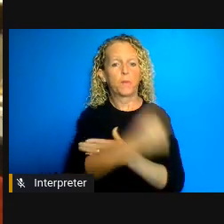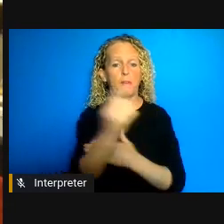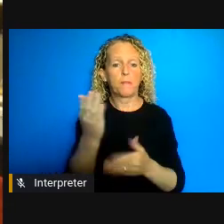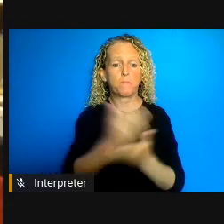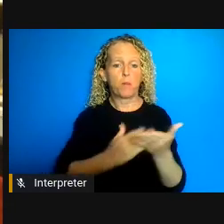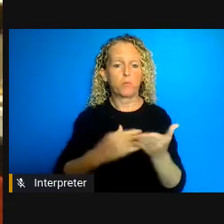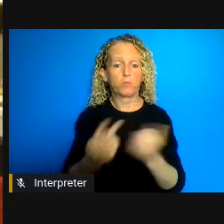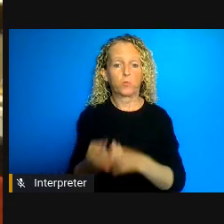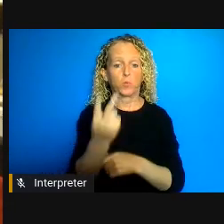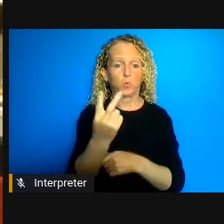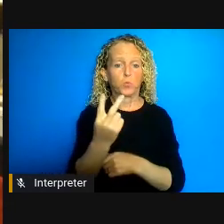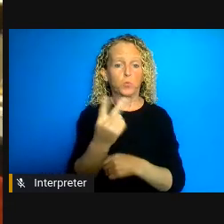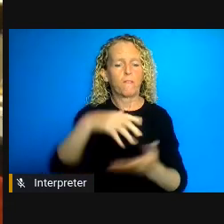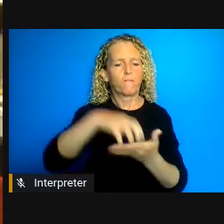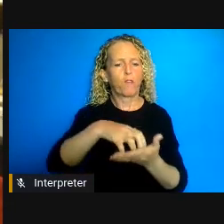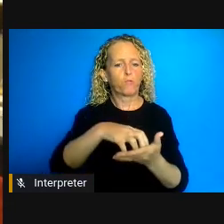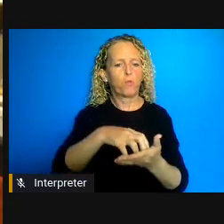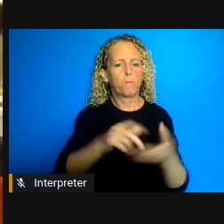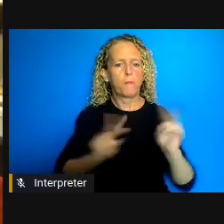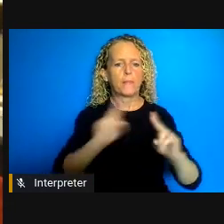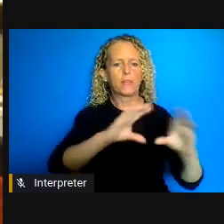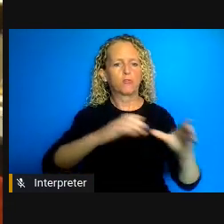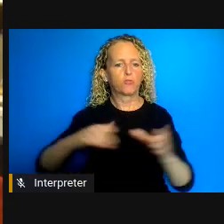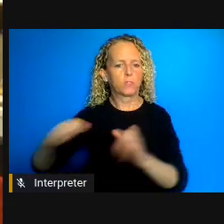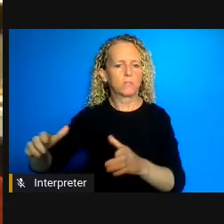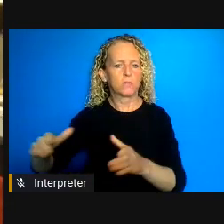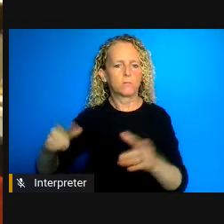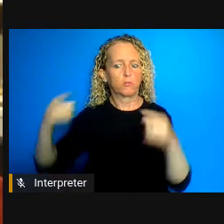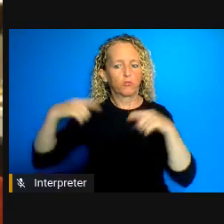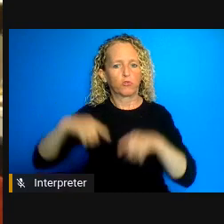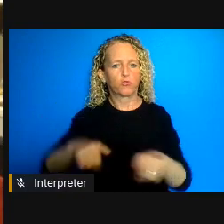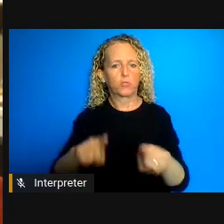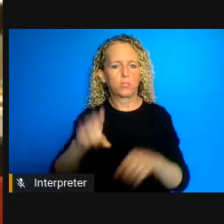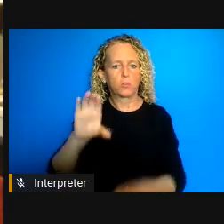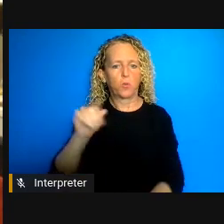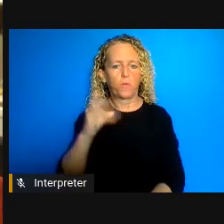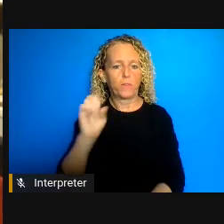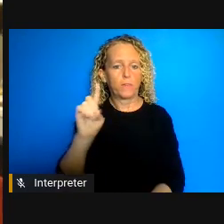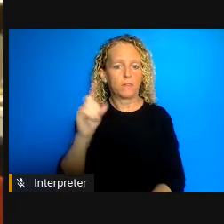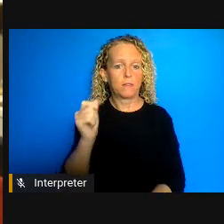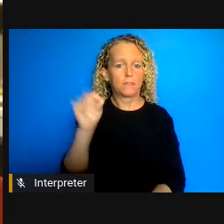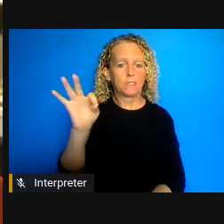populations during COVID-19 will once again explore how pandemics impact